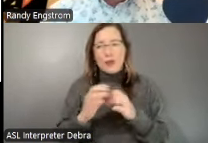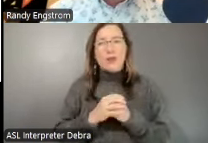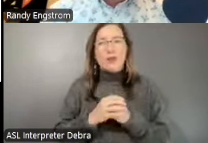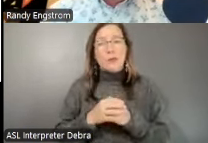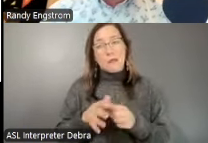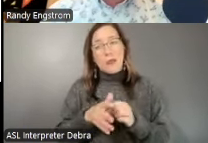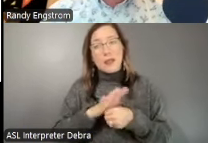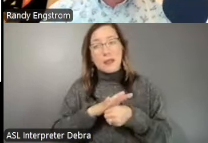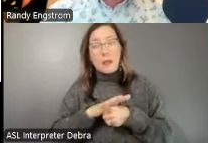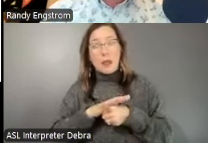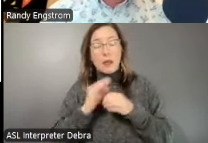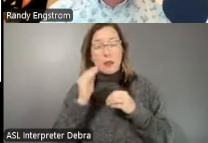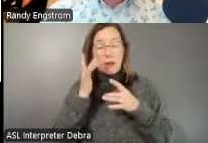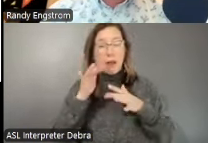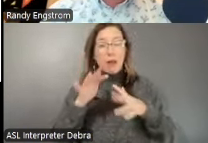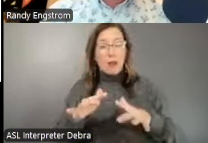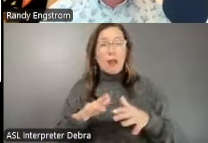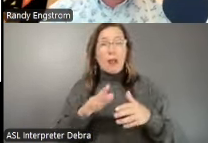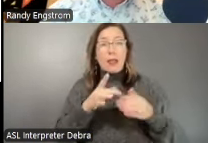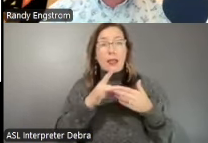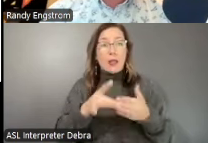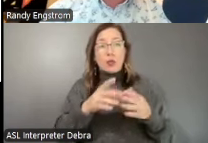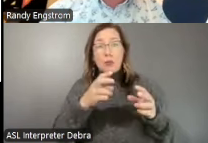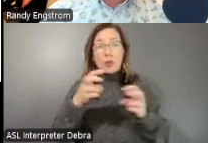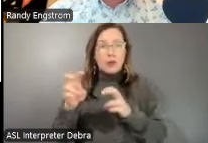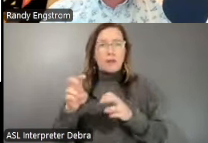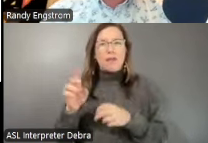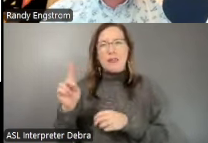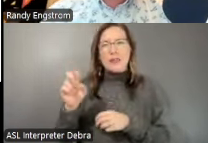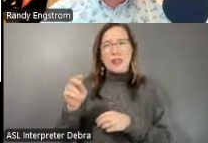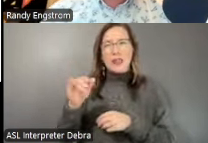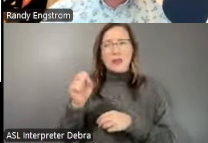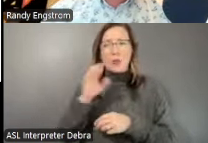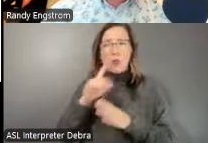has accelerated leadership transitions, and I believe Dennis will talk more about this during